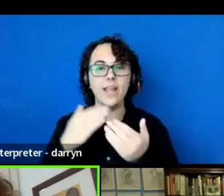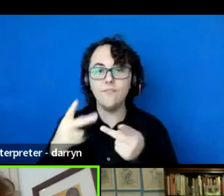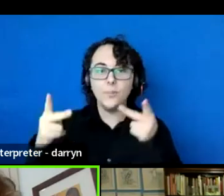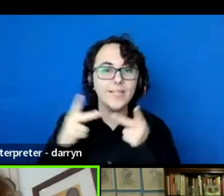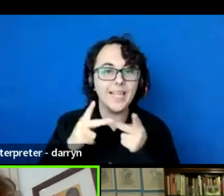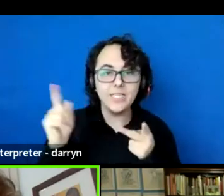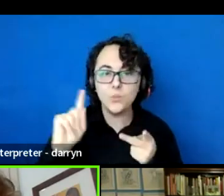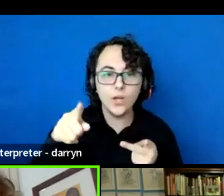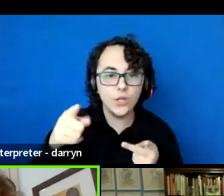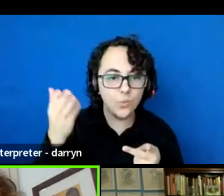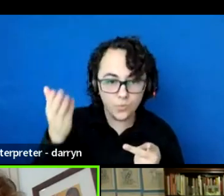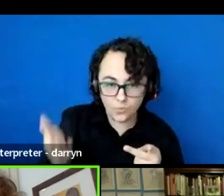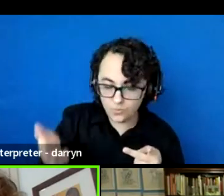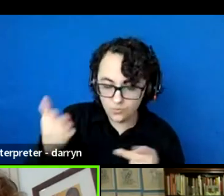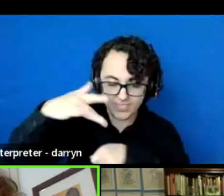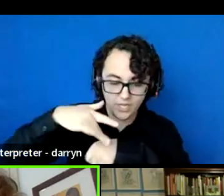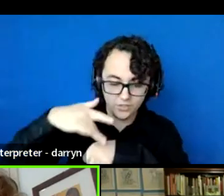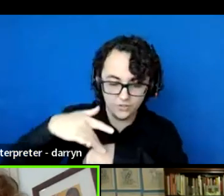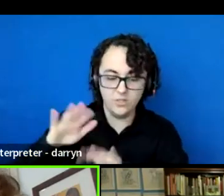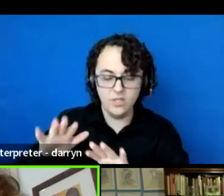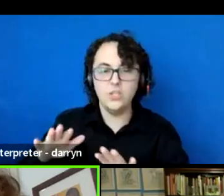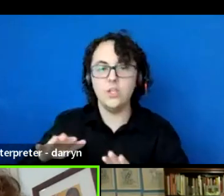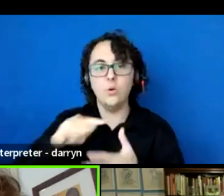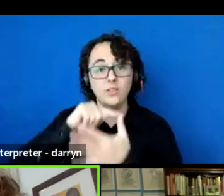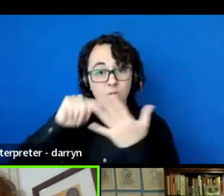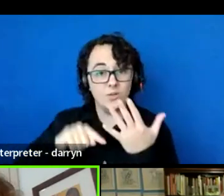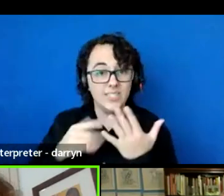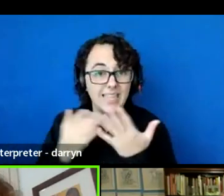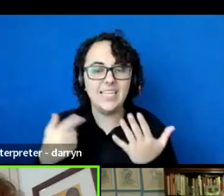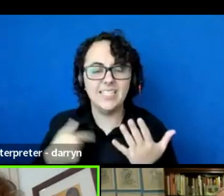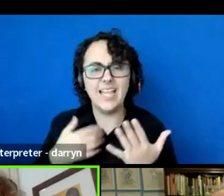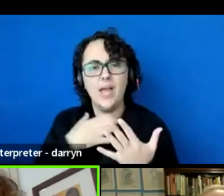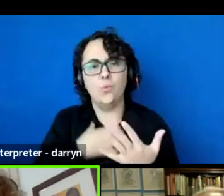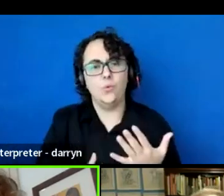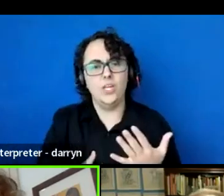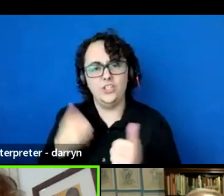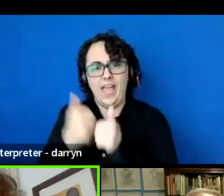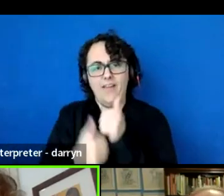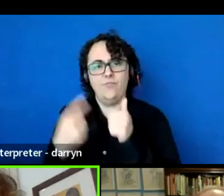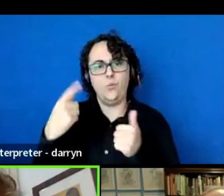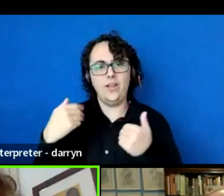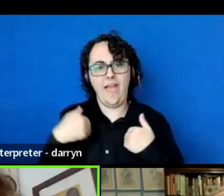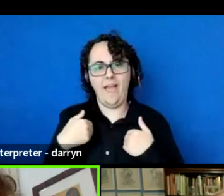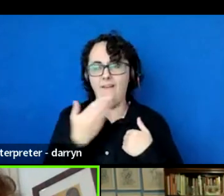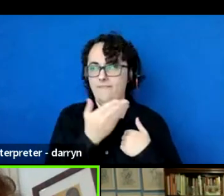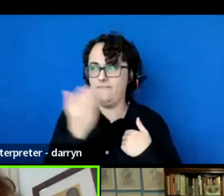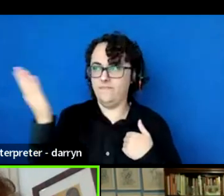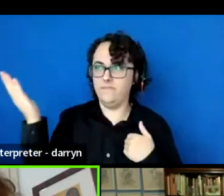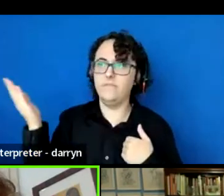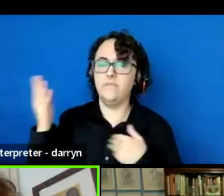These are things that I wish for everyone in the world and things we often take for granted,